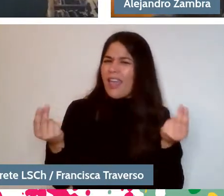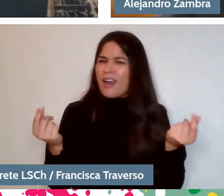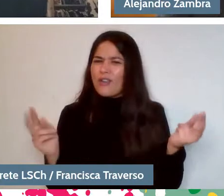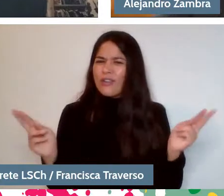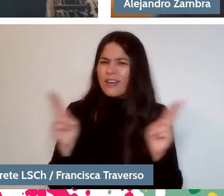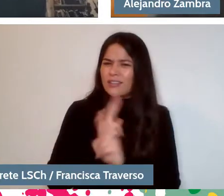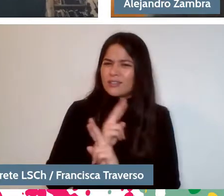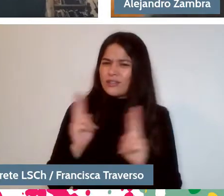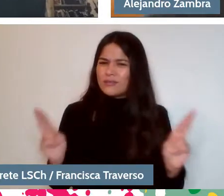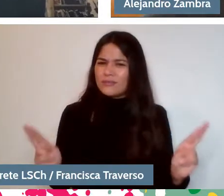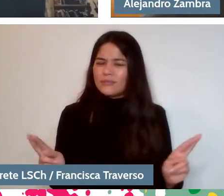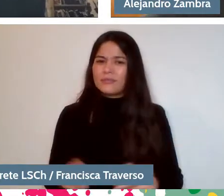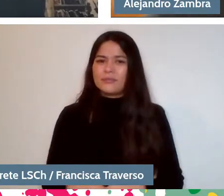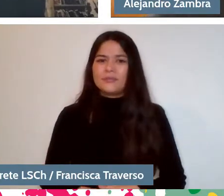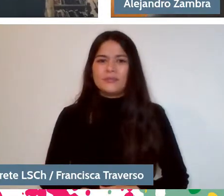We could make that little bridge.